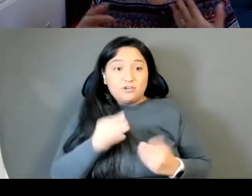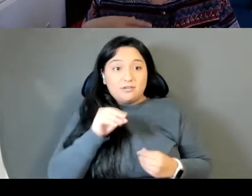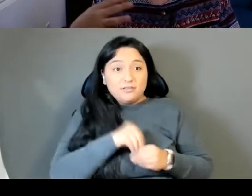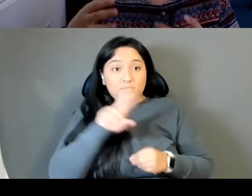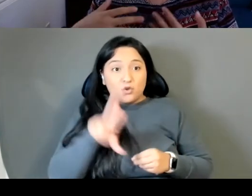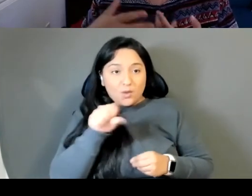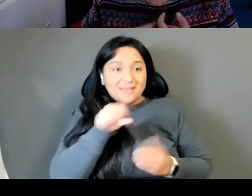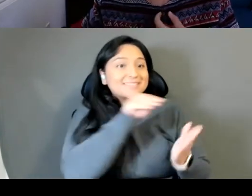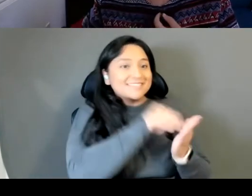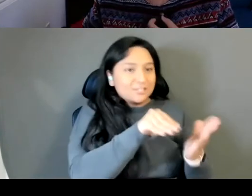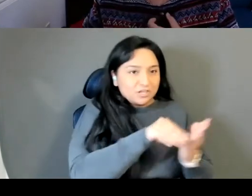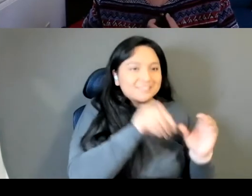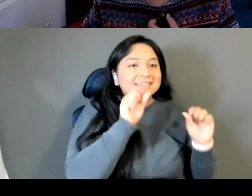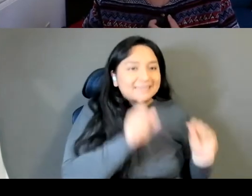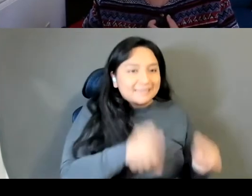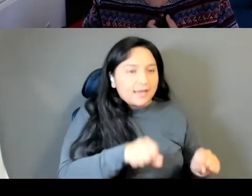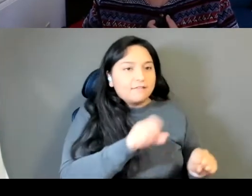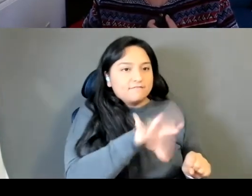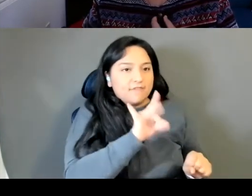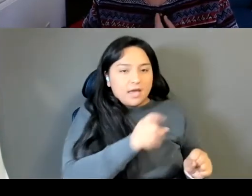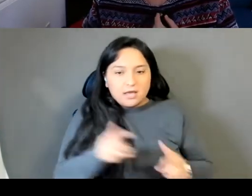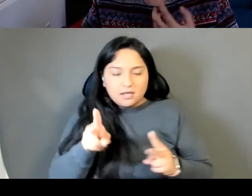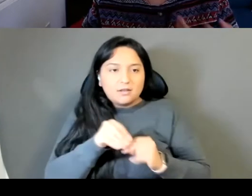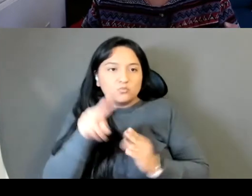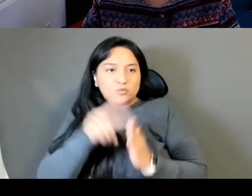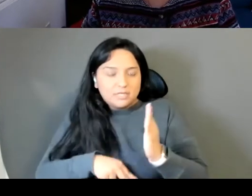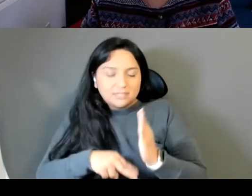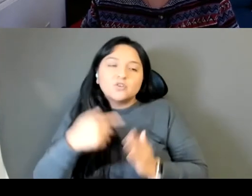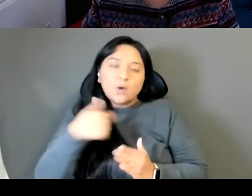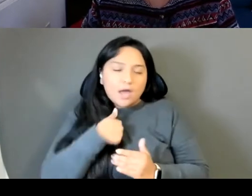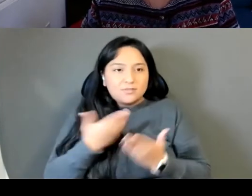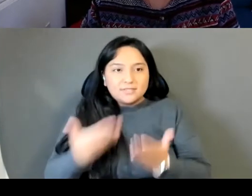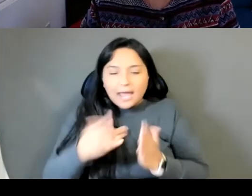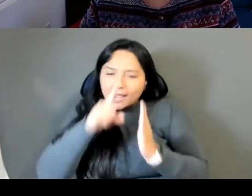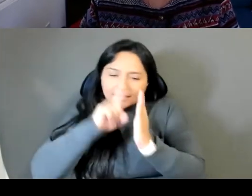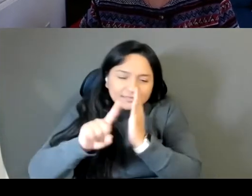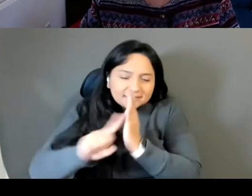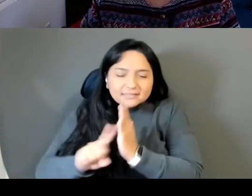And so, you know, there I was, like, a studious little mouse, and that was very fun, too.